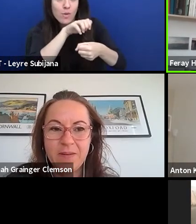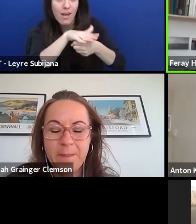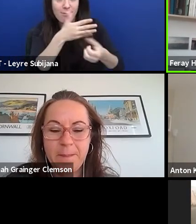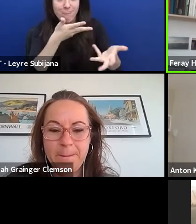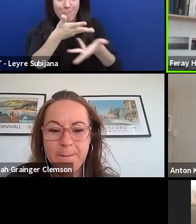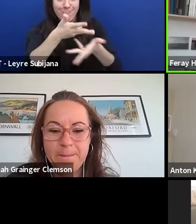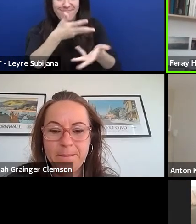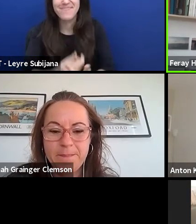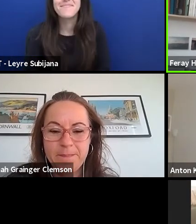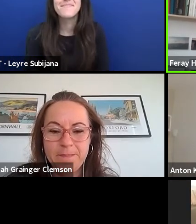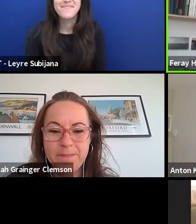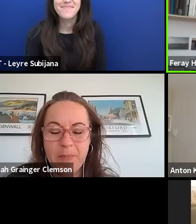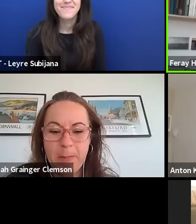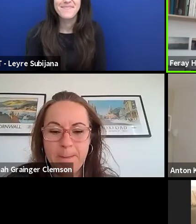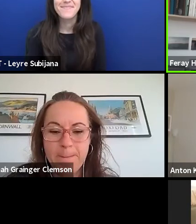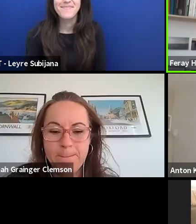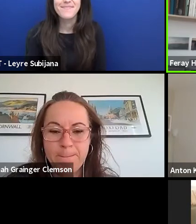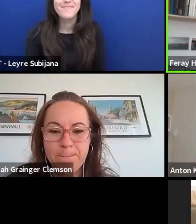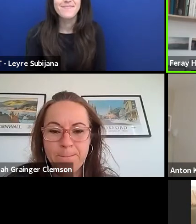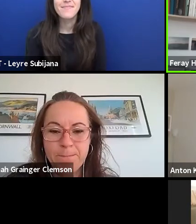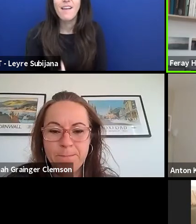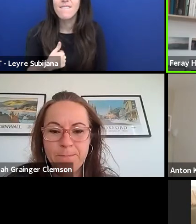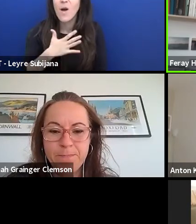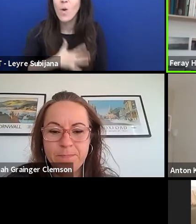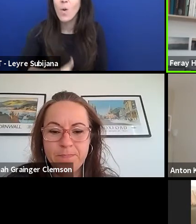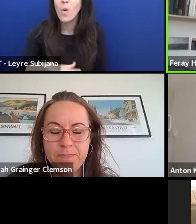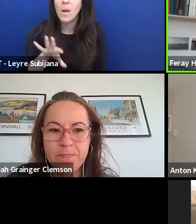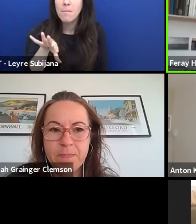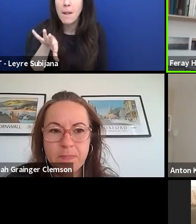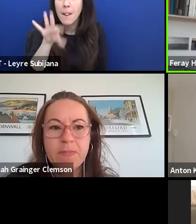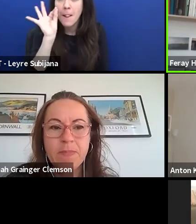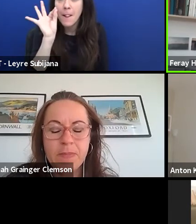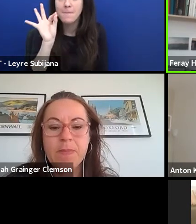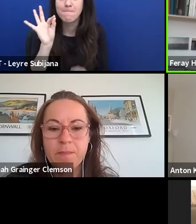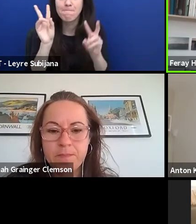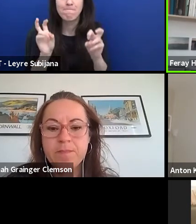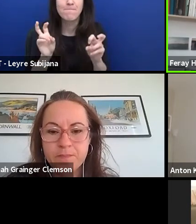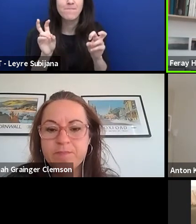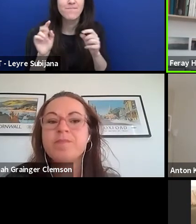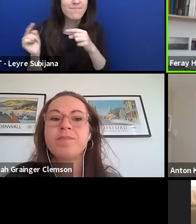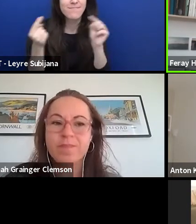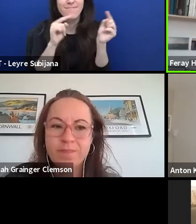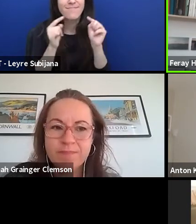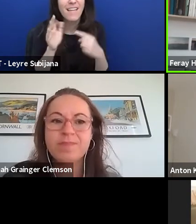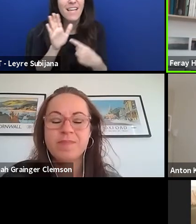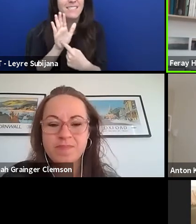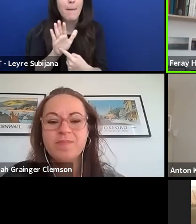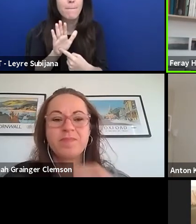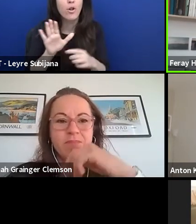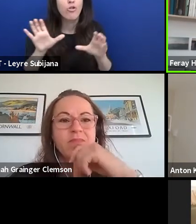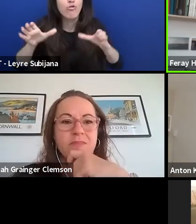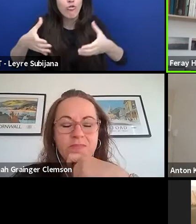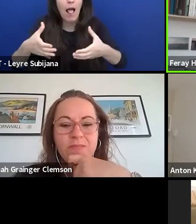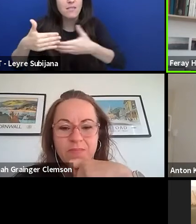And I want to pick up all the discussions of, for example, classroom play again and hand it over to you.